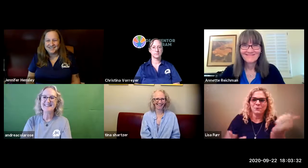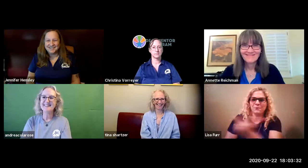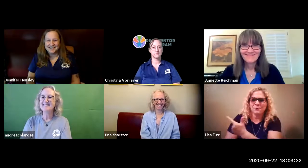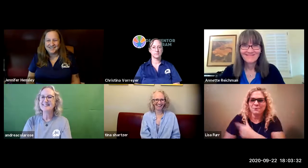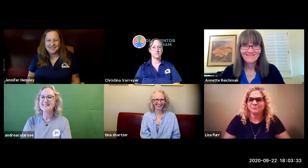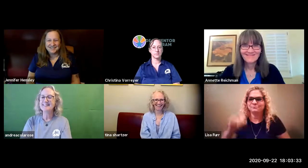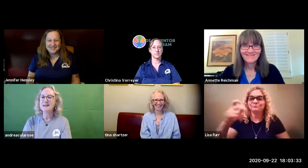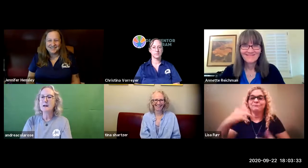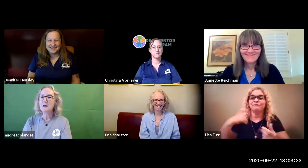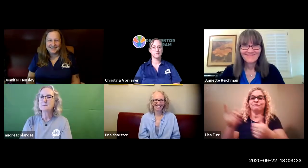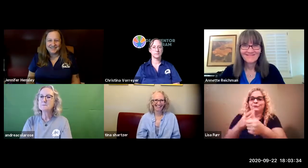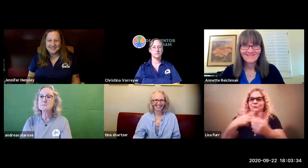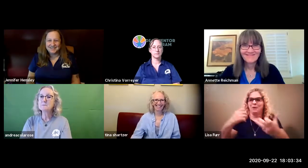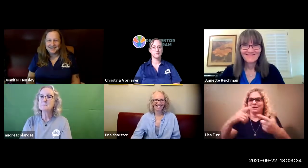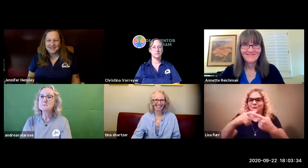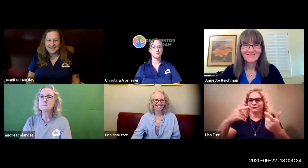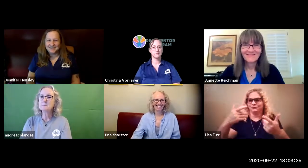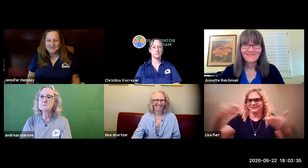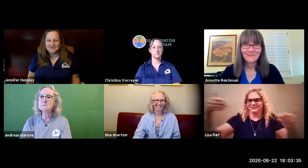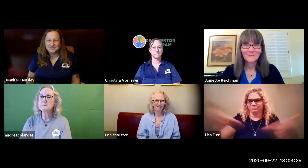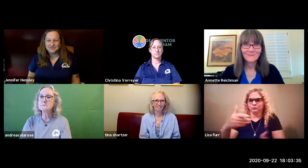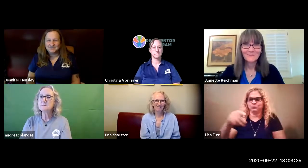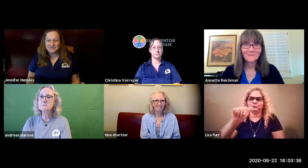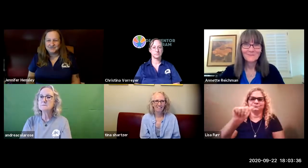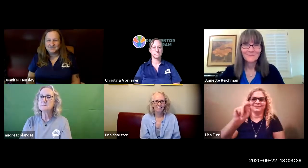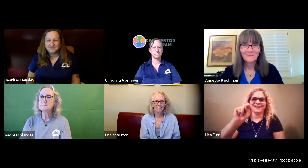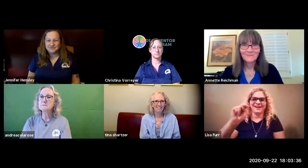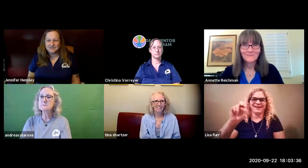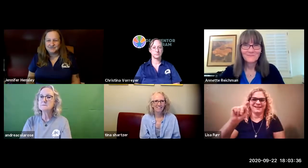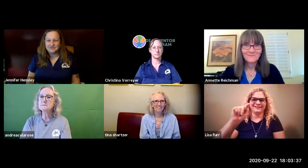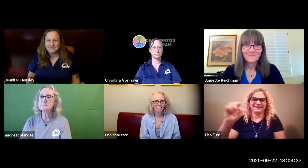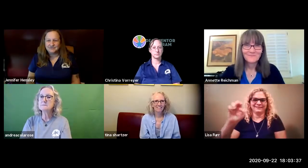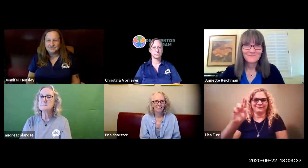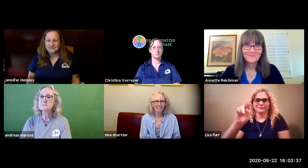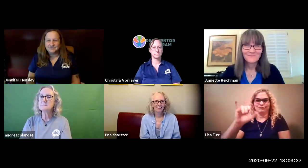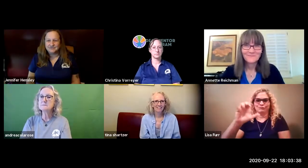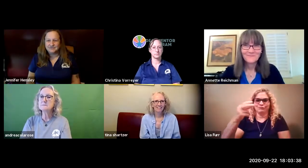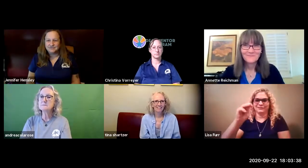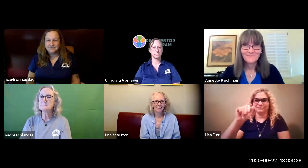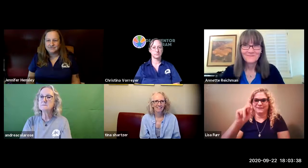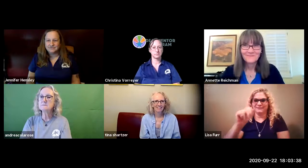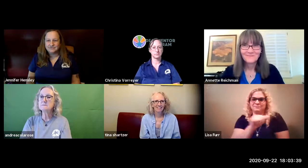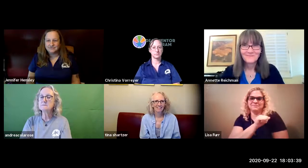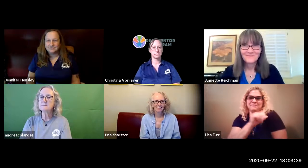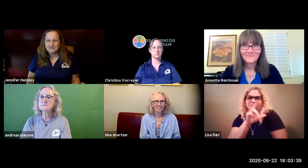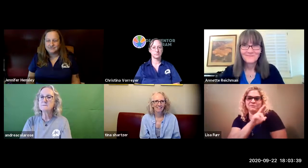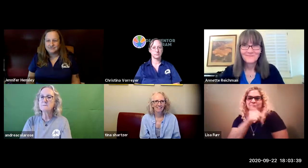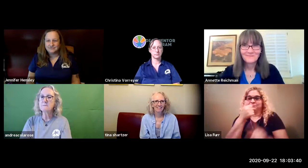okay thanks everybody so first i'd like to introduce annette